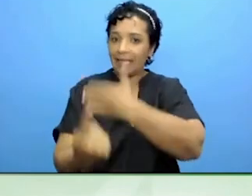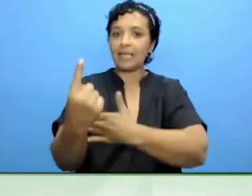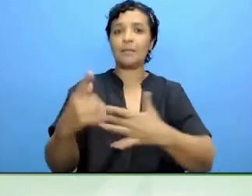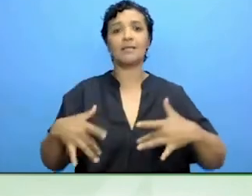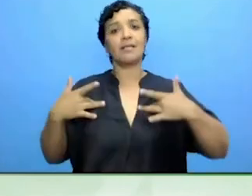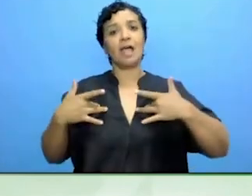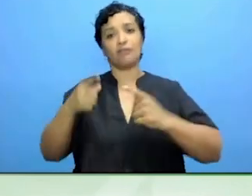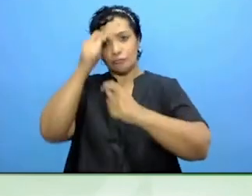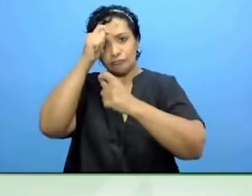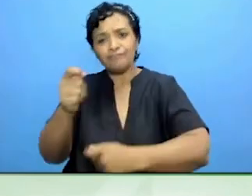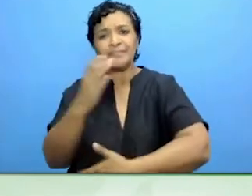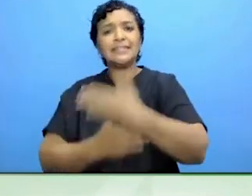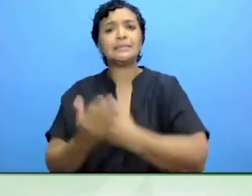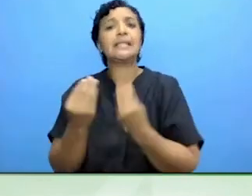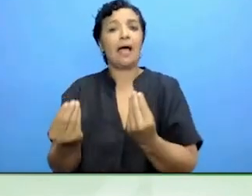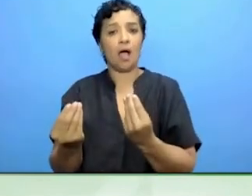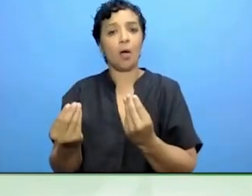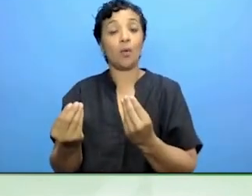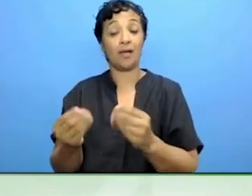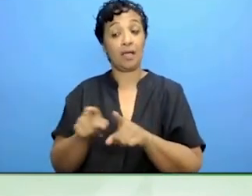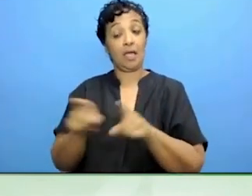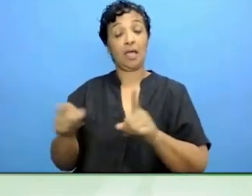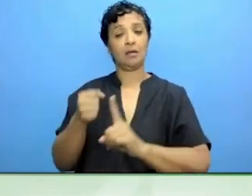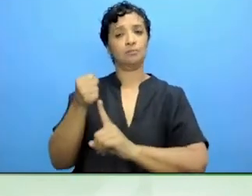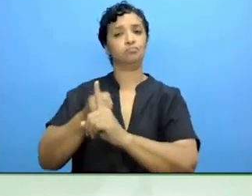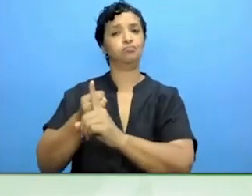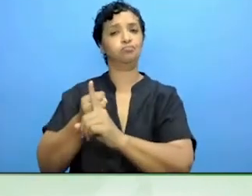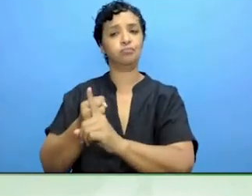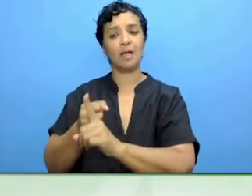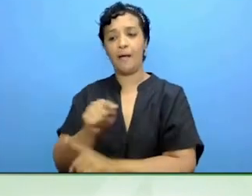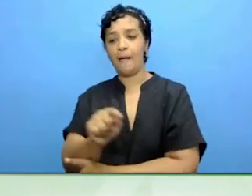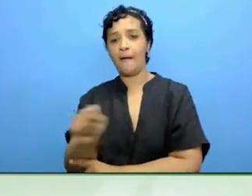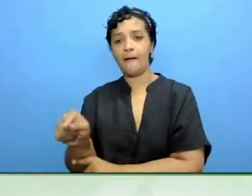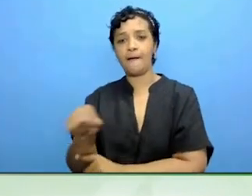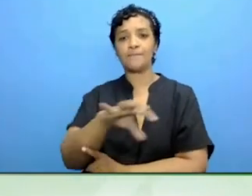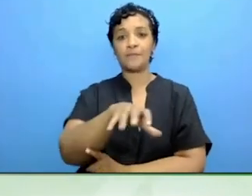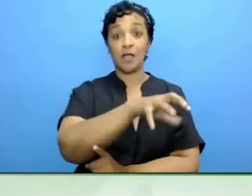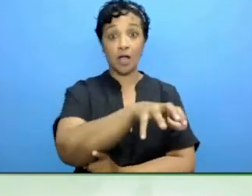and then pushing member states to say that they will commit to moving